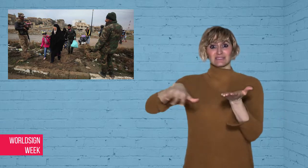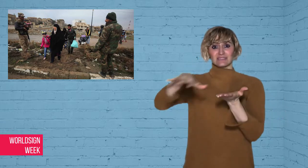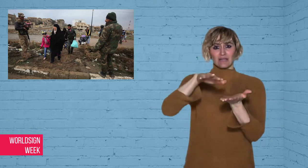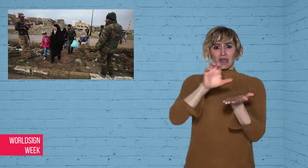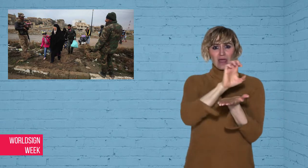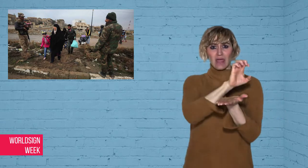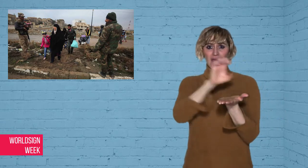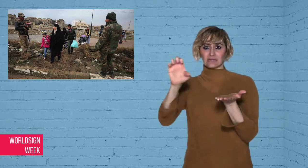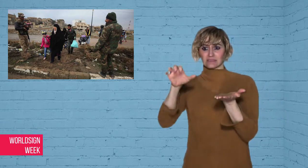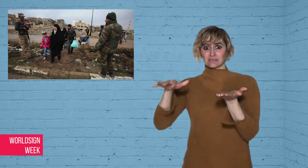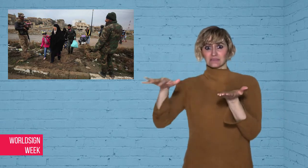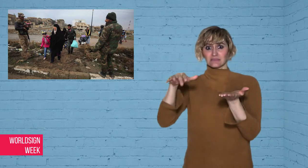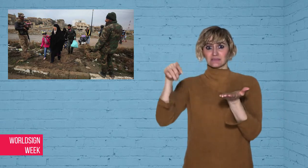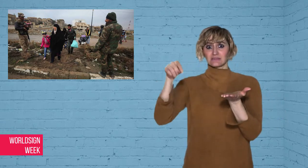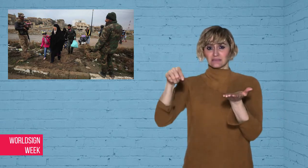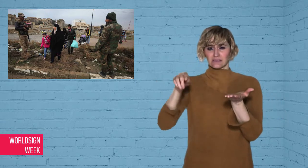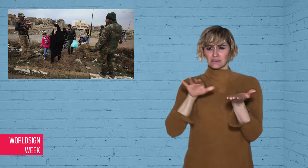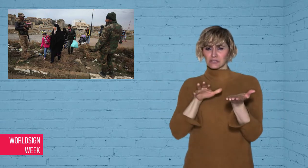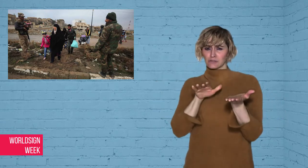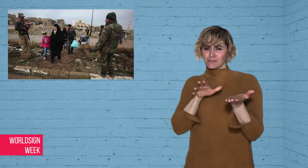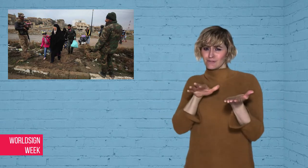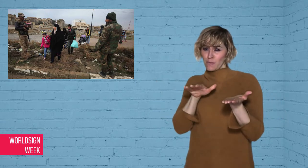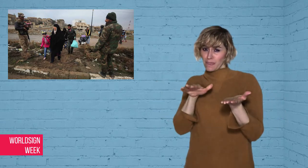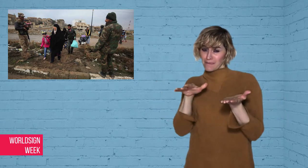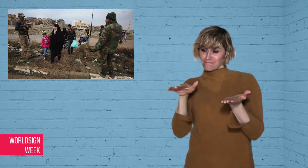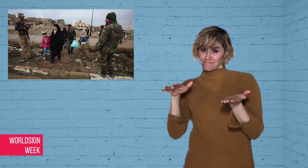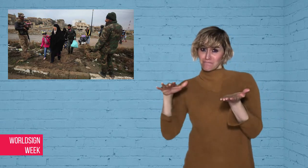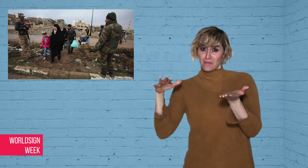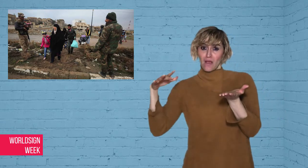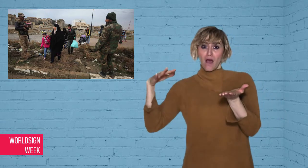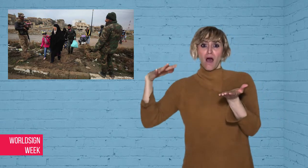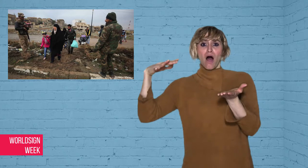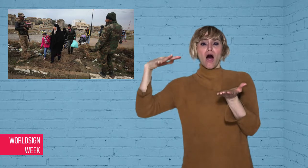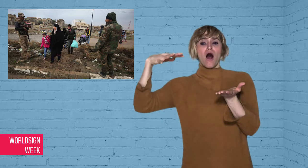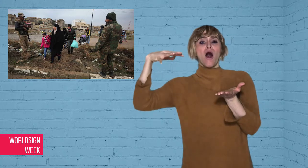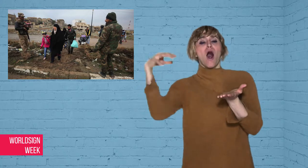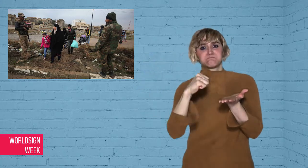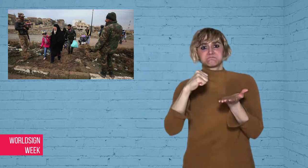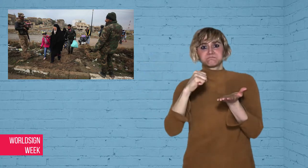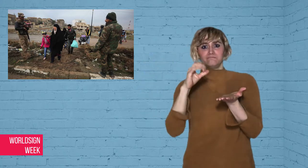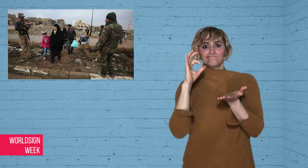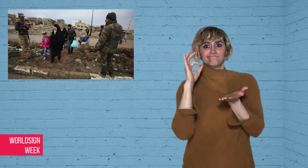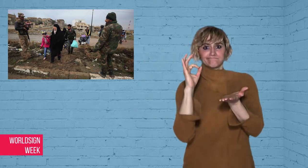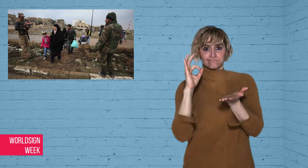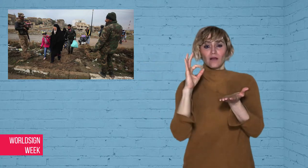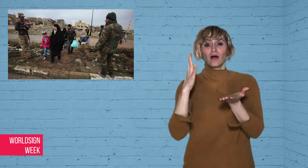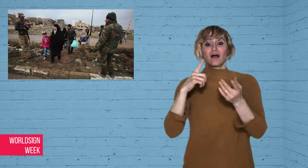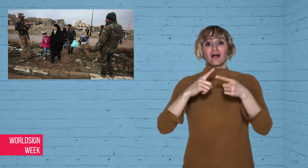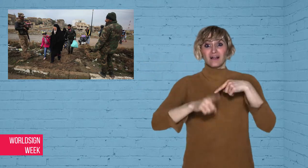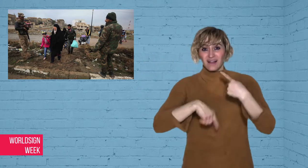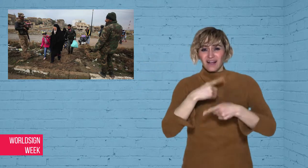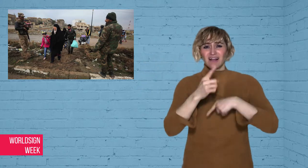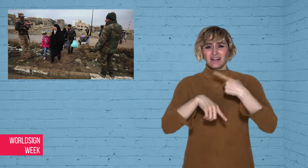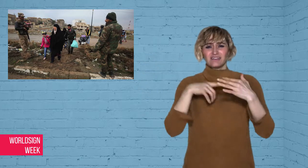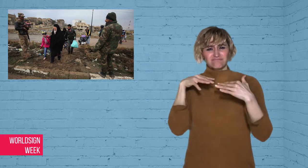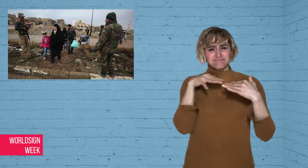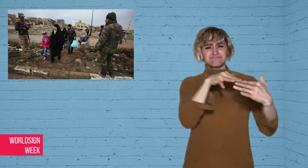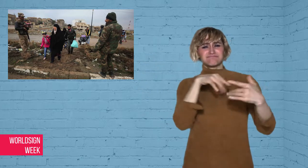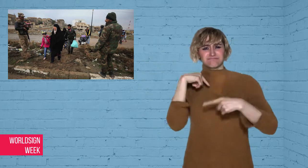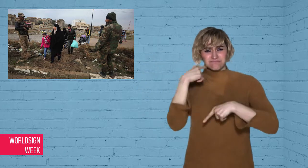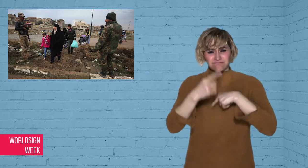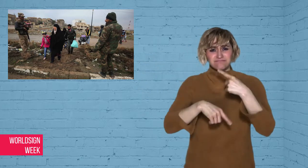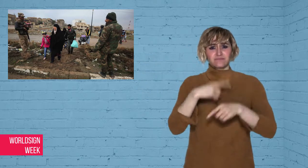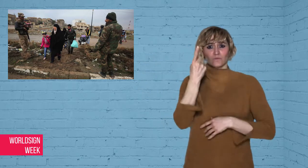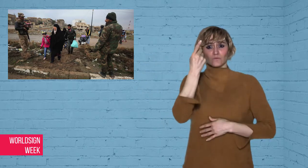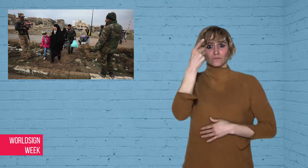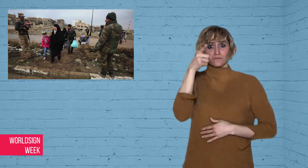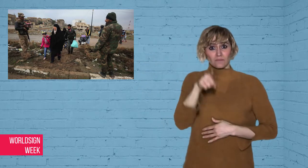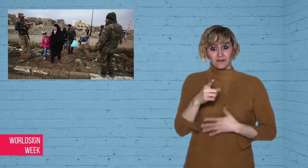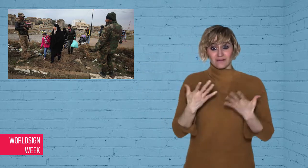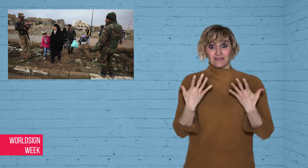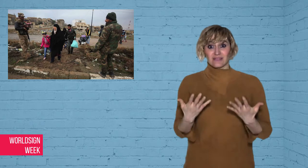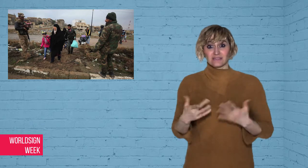where an estimated 2,000 militants are